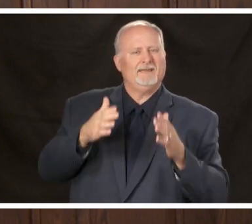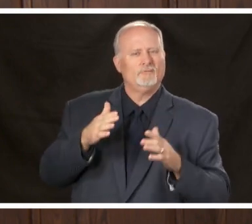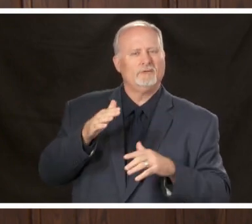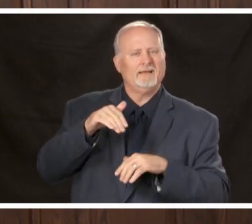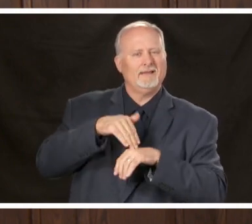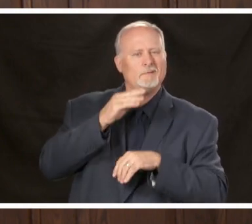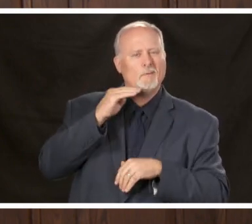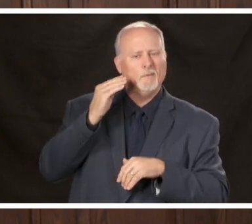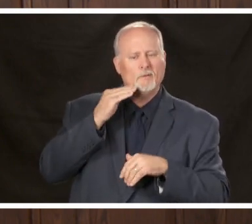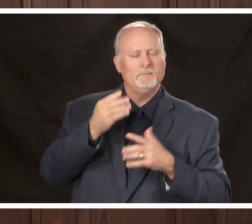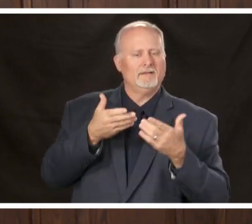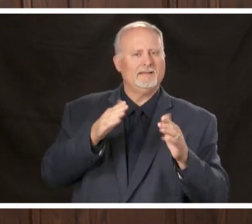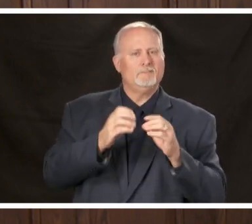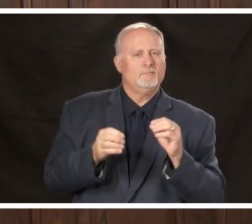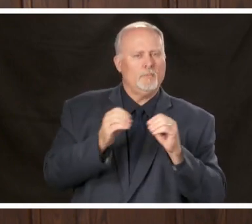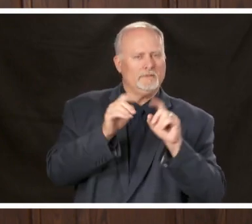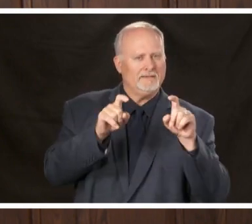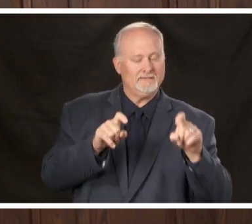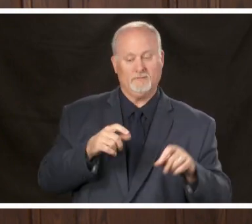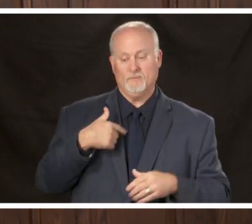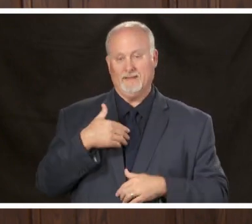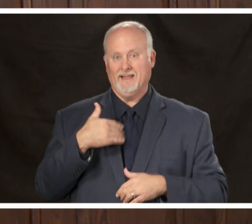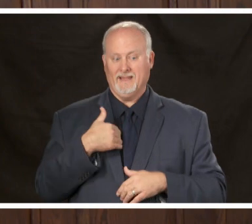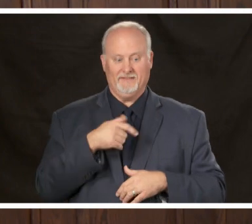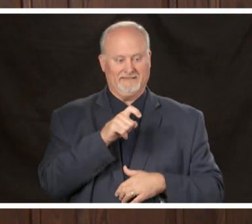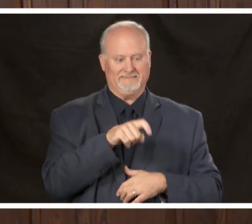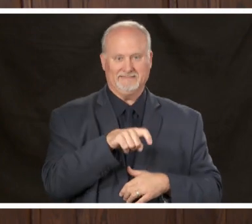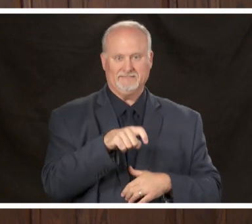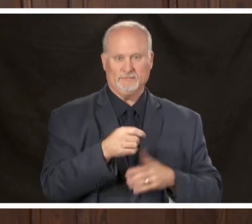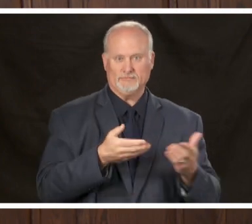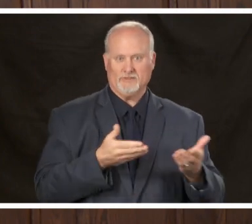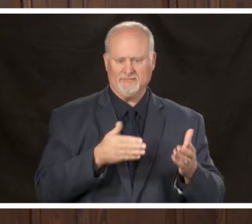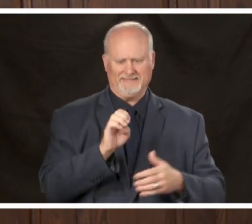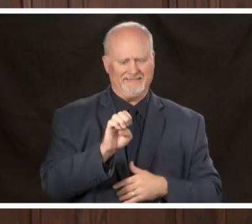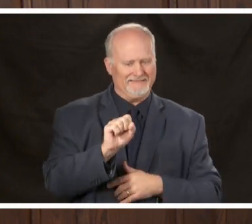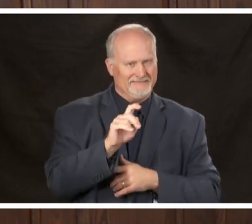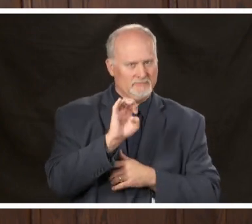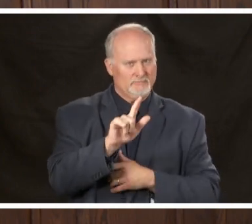of essential services that need to be provided to people and we're